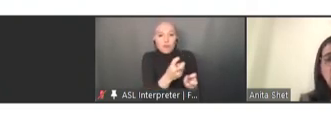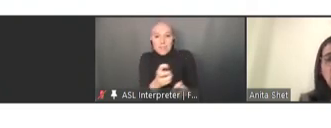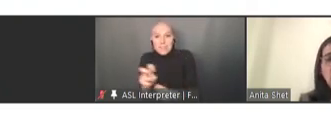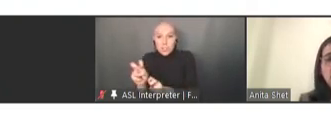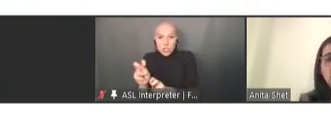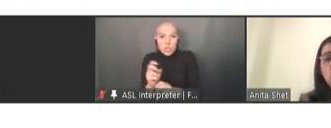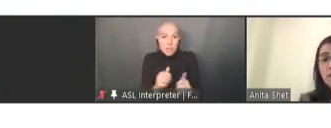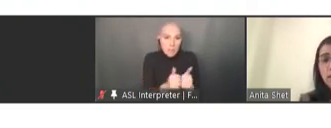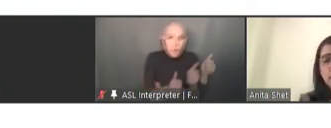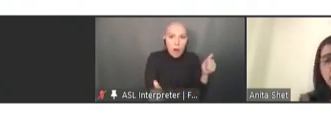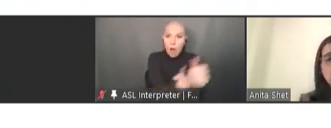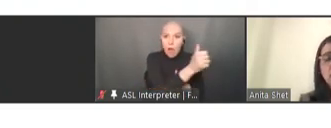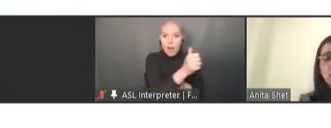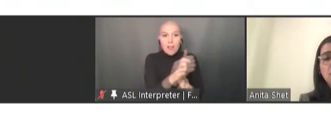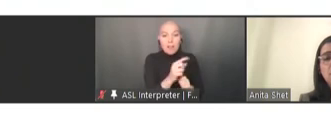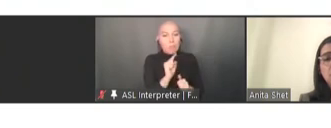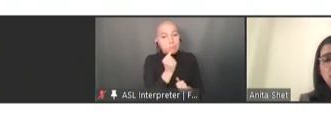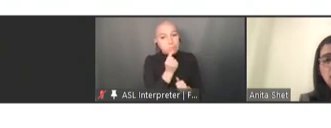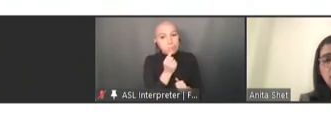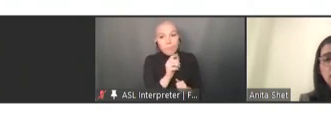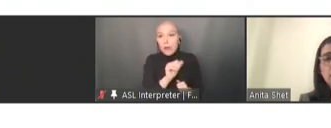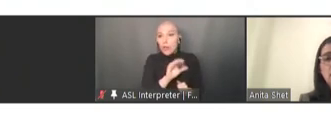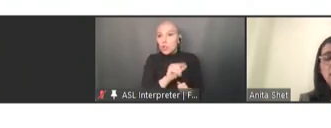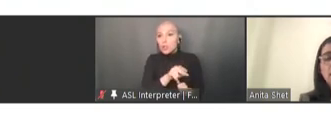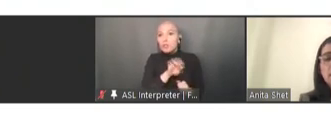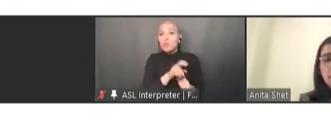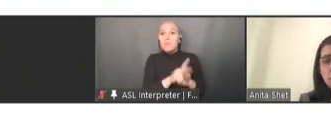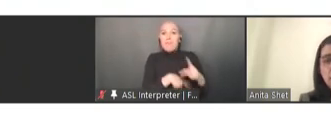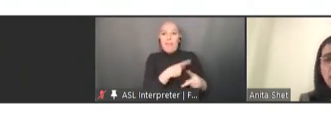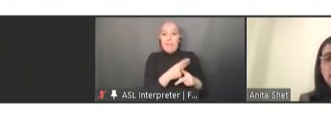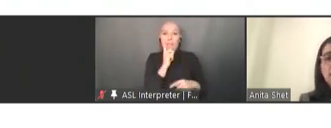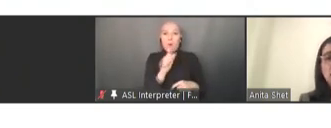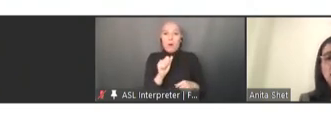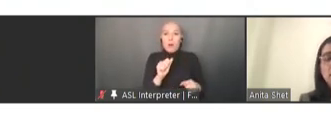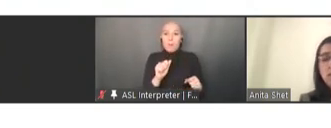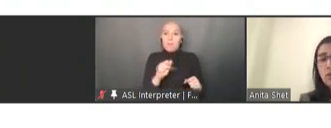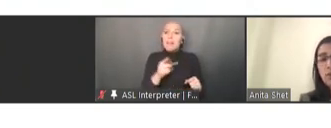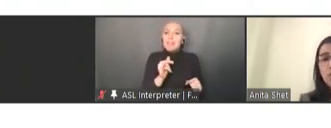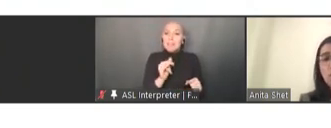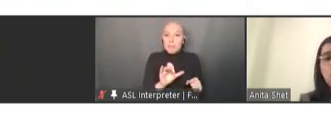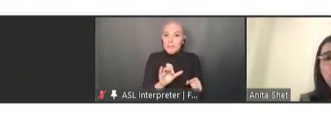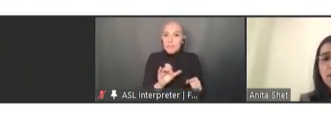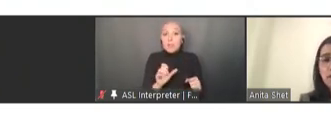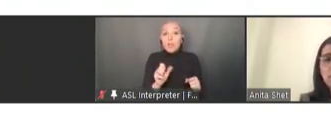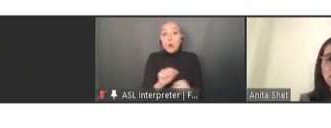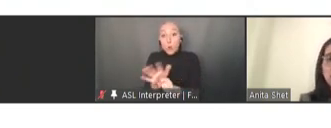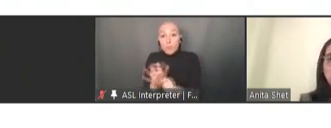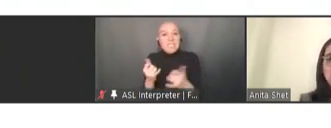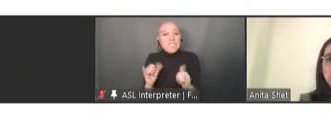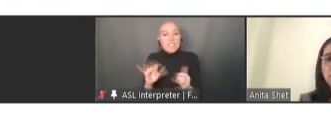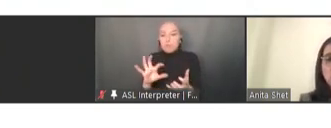and COVID-19 continues to disrupt essential health services in almost all countries across the world.